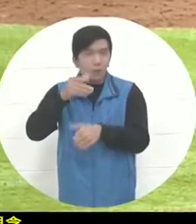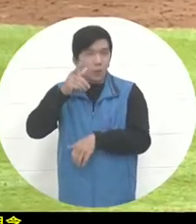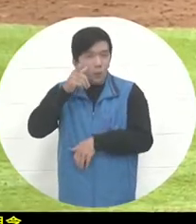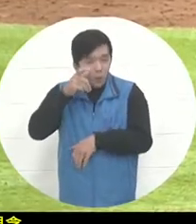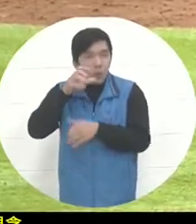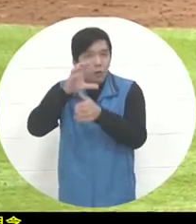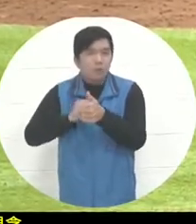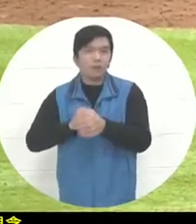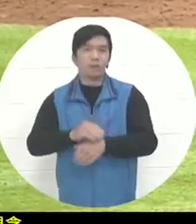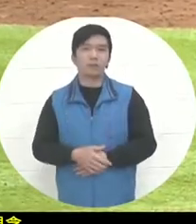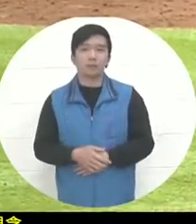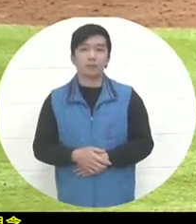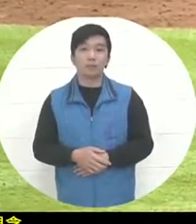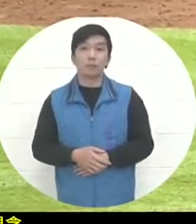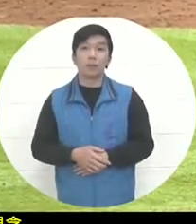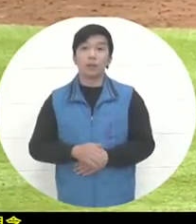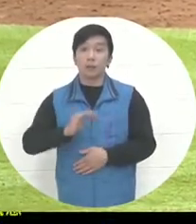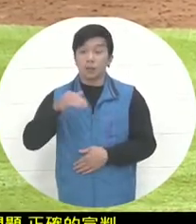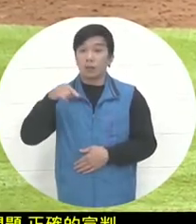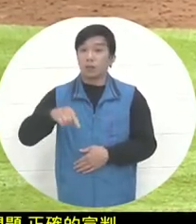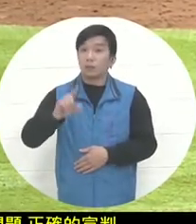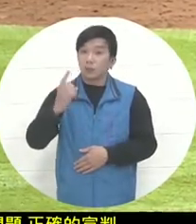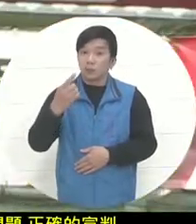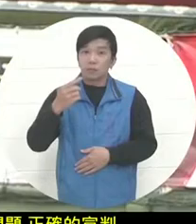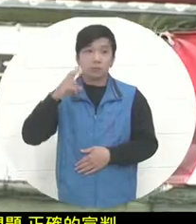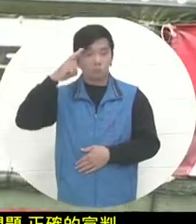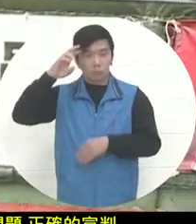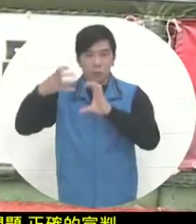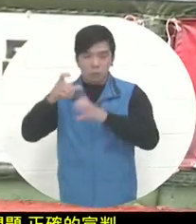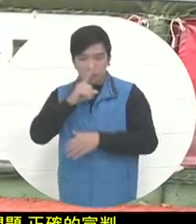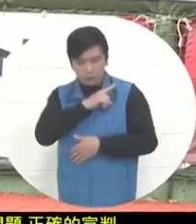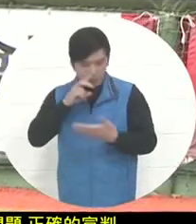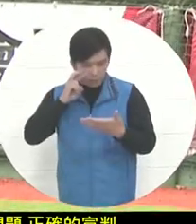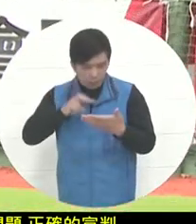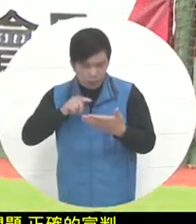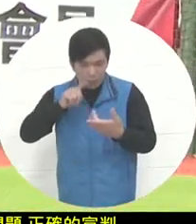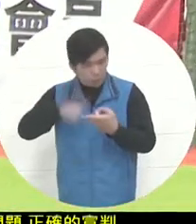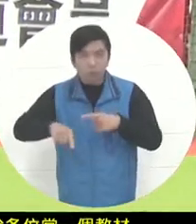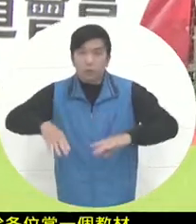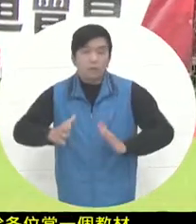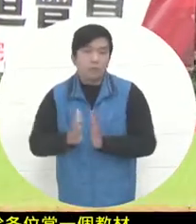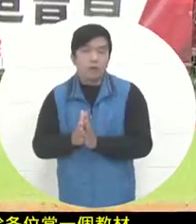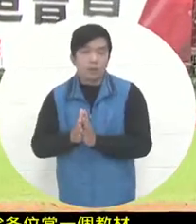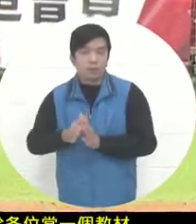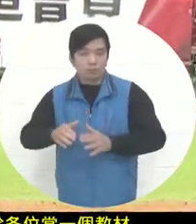because The Mexican team discovered it themselves. They quickly made a replacement . Generally speaking,